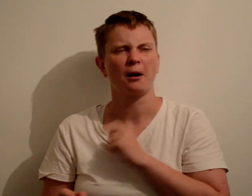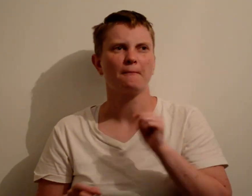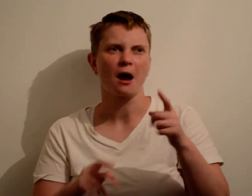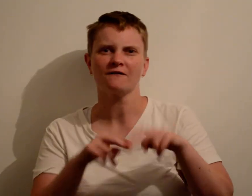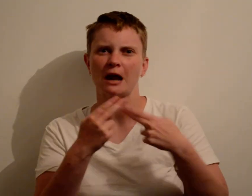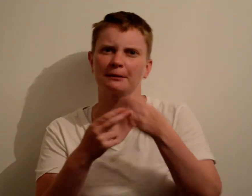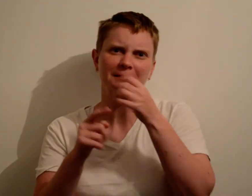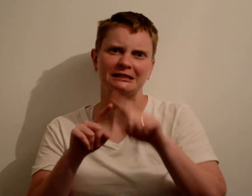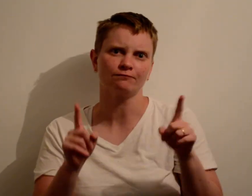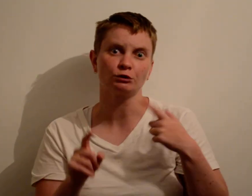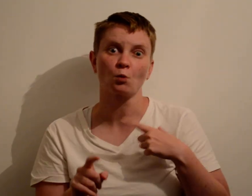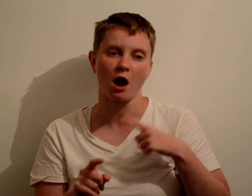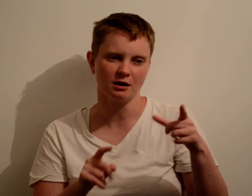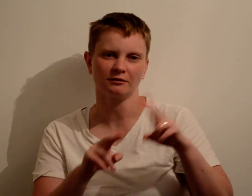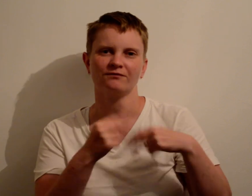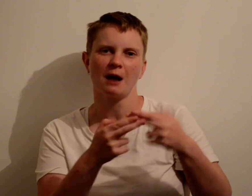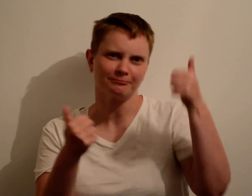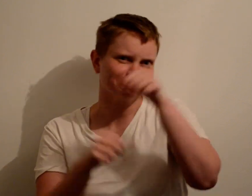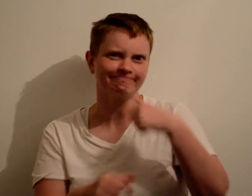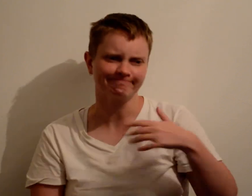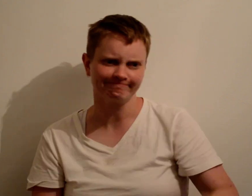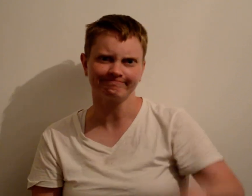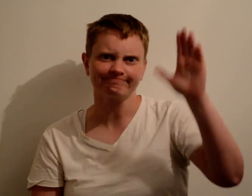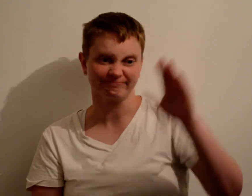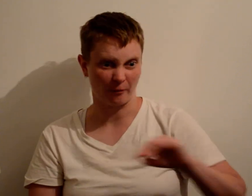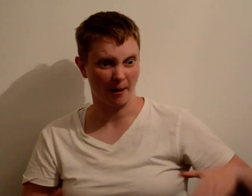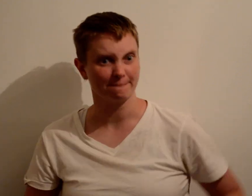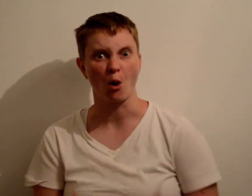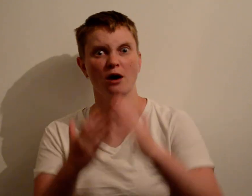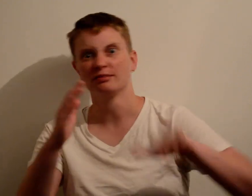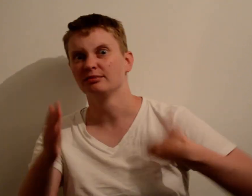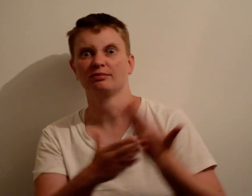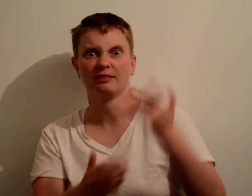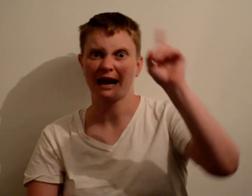My blood family is different because they know me since birth and know me so much.